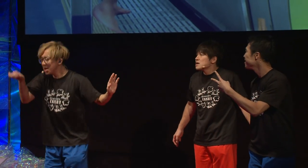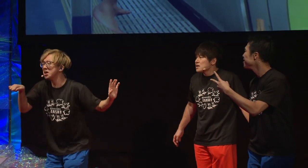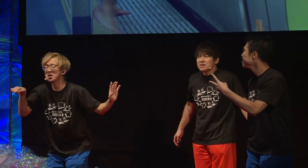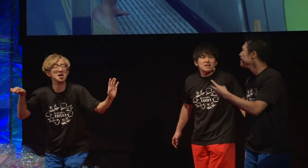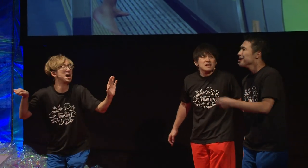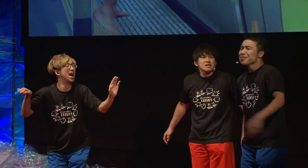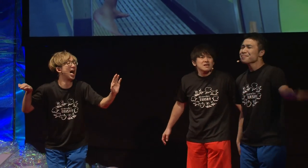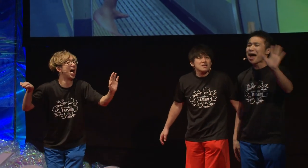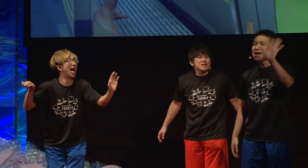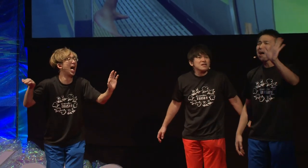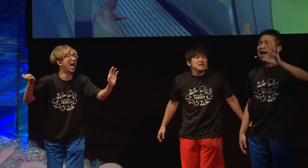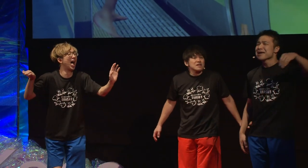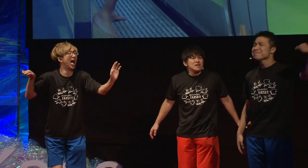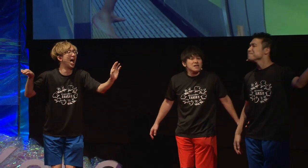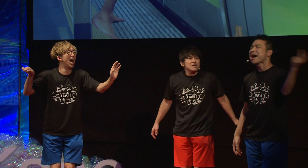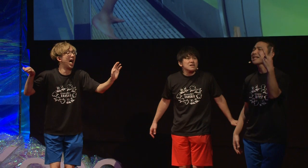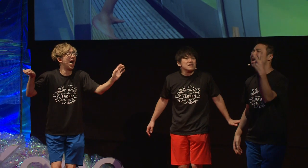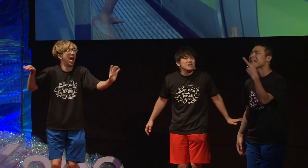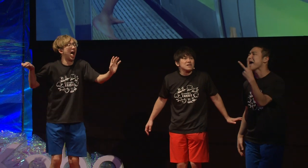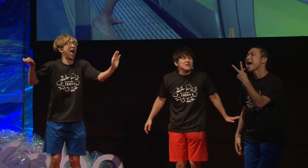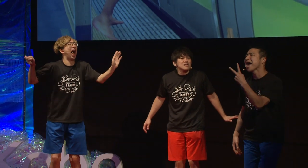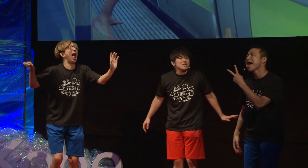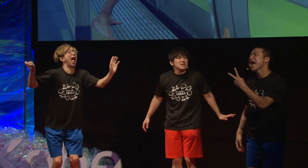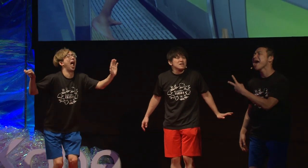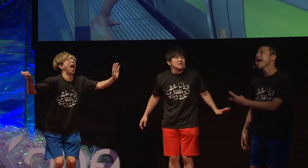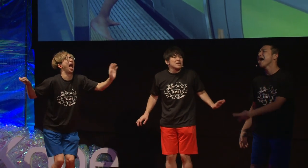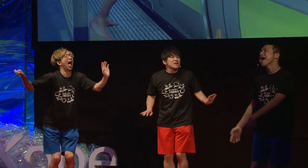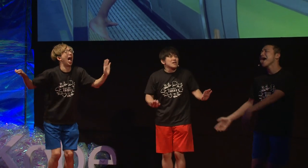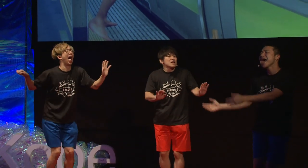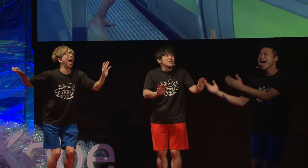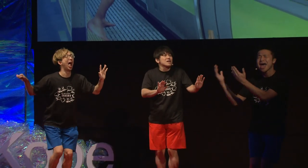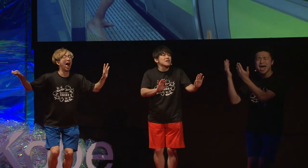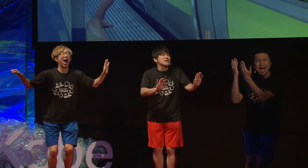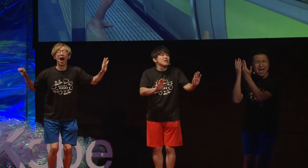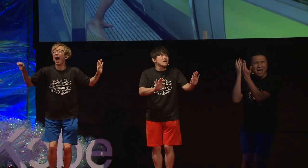N: Bye! I: Bye bye, see you!